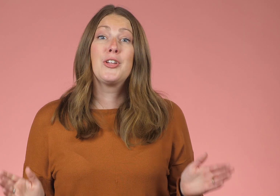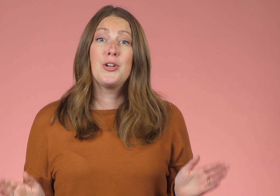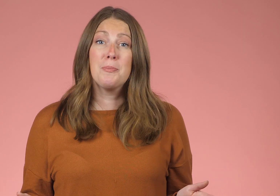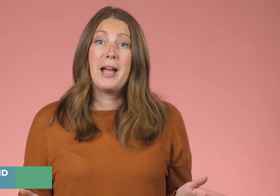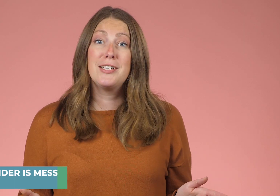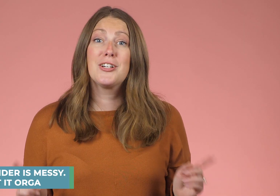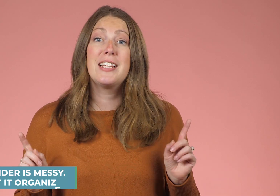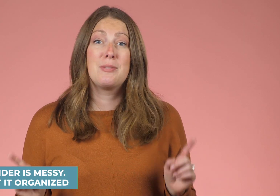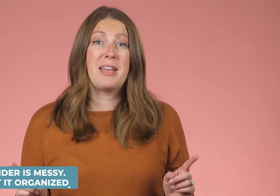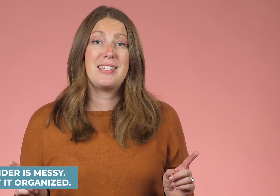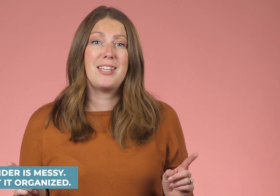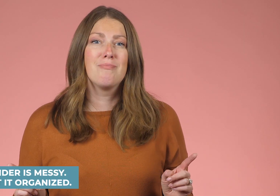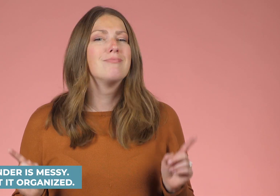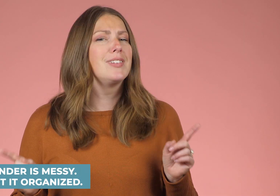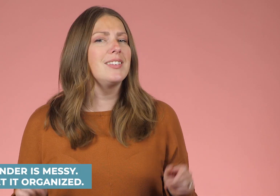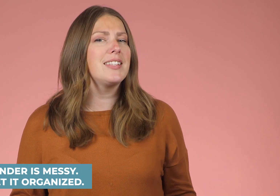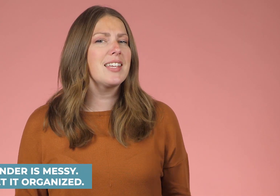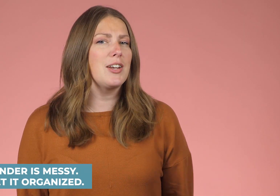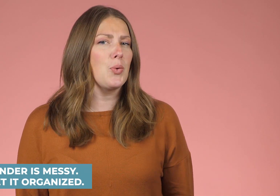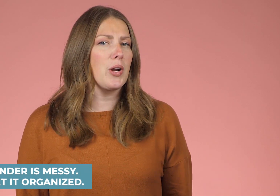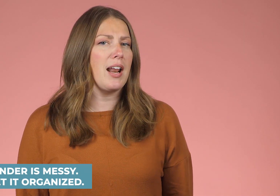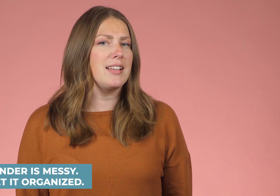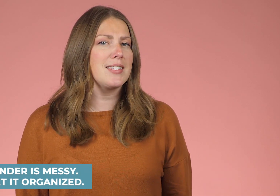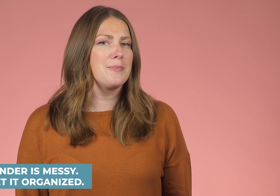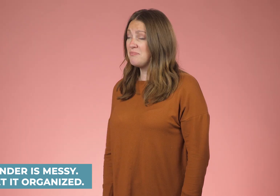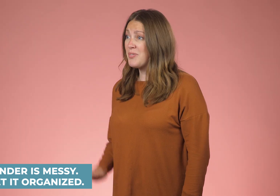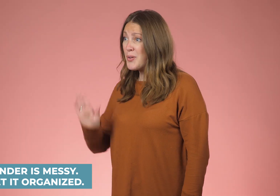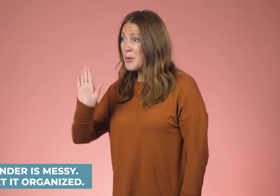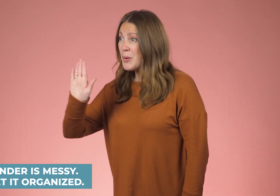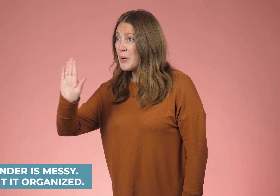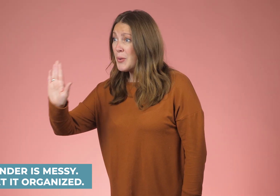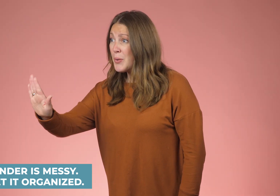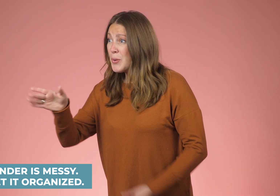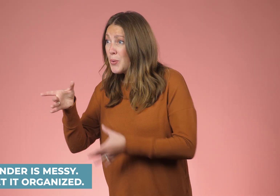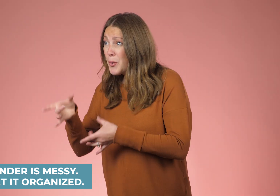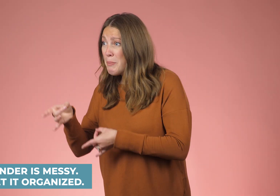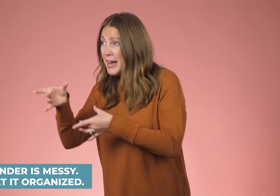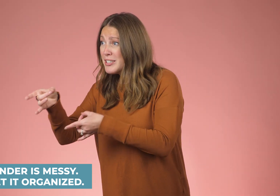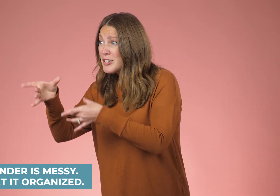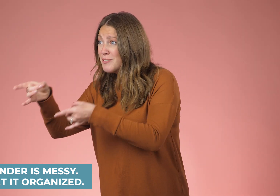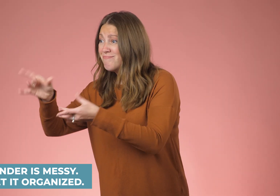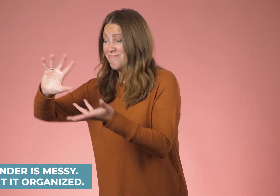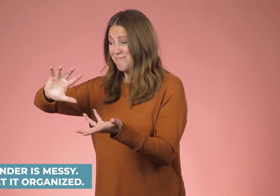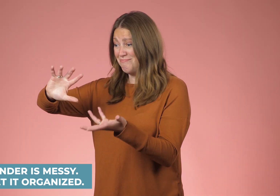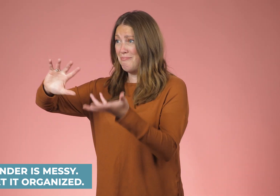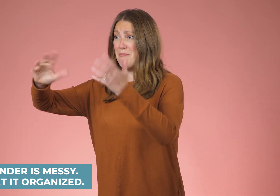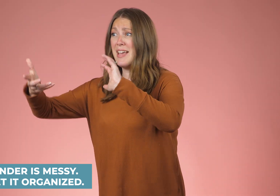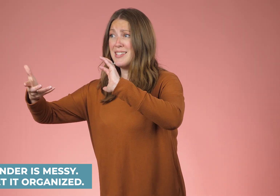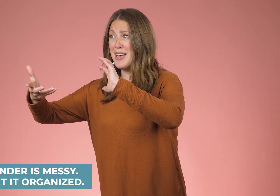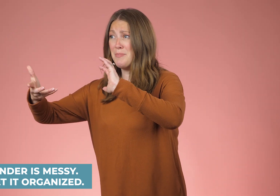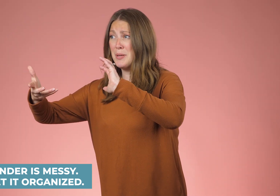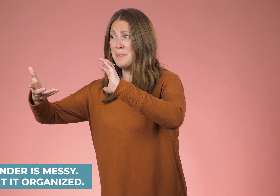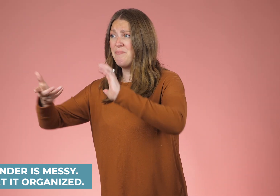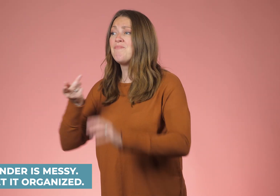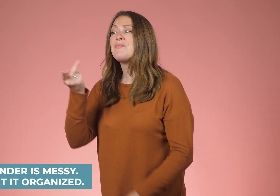Your binder is messy. Let's get it organized. Your binder mess up.